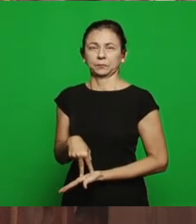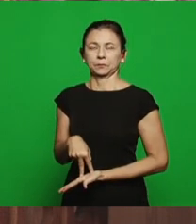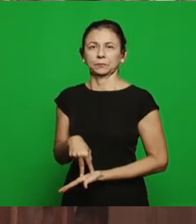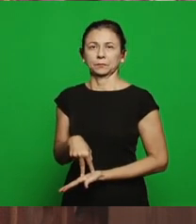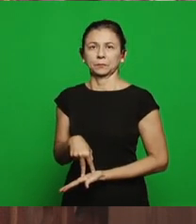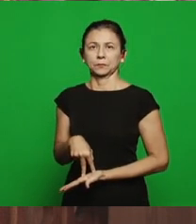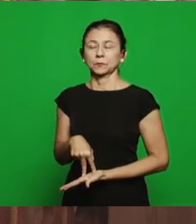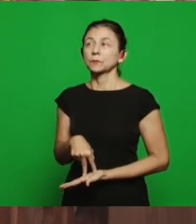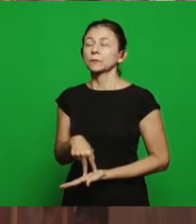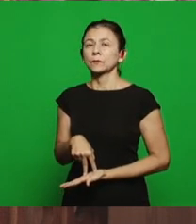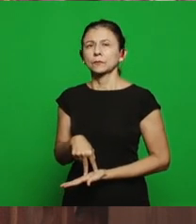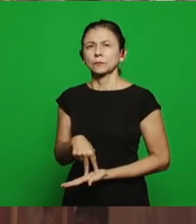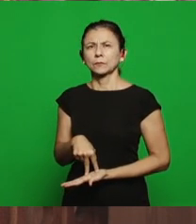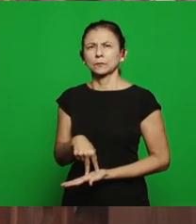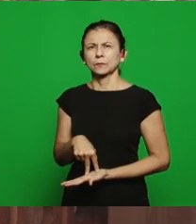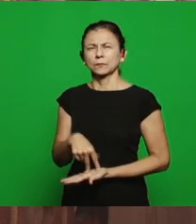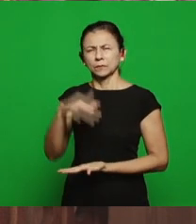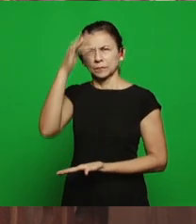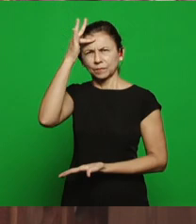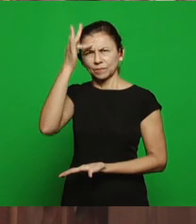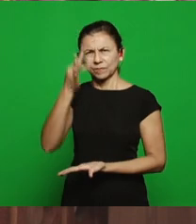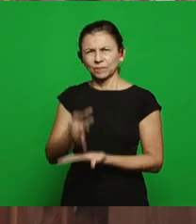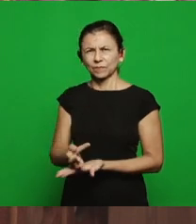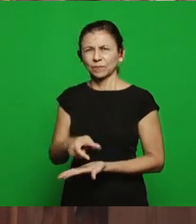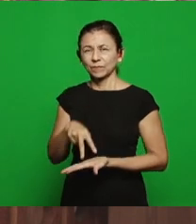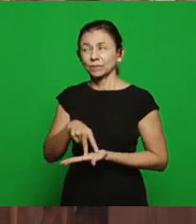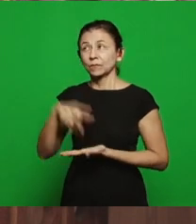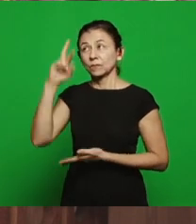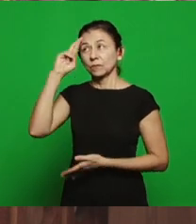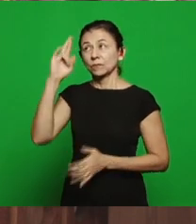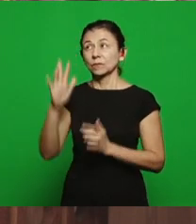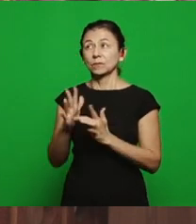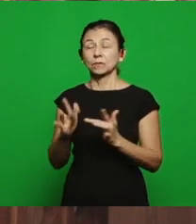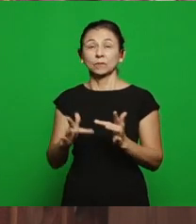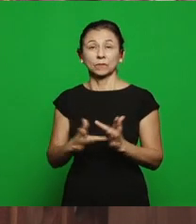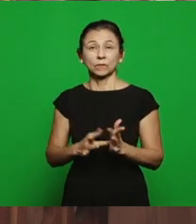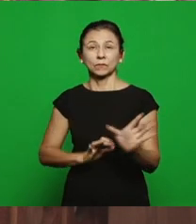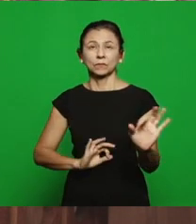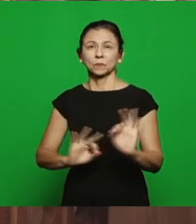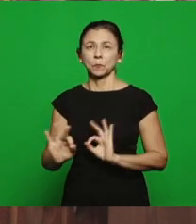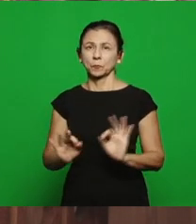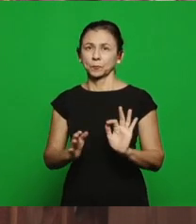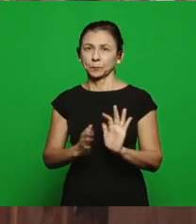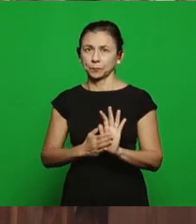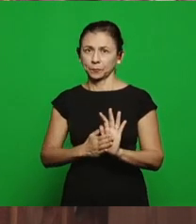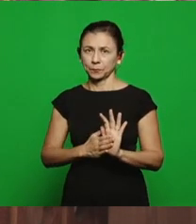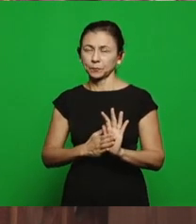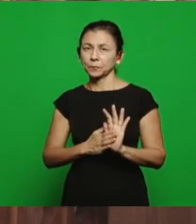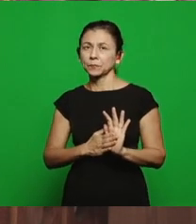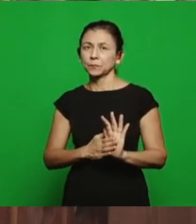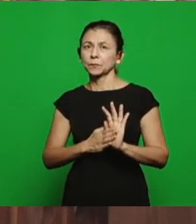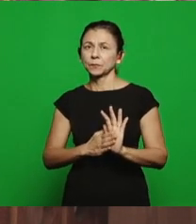Lord Jesus, in the work that He has made